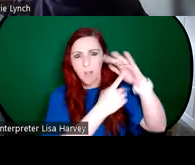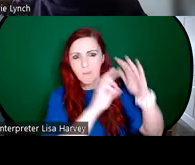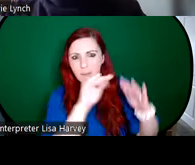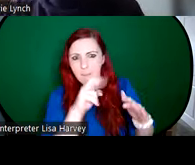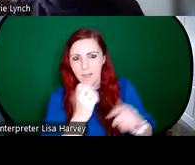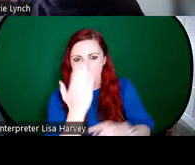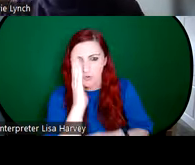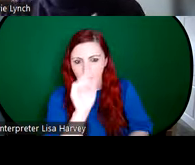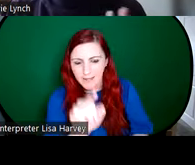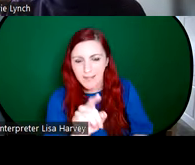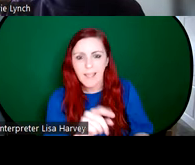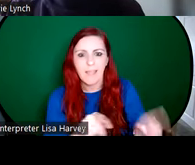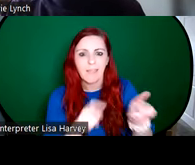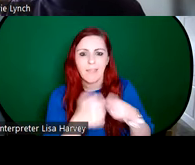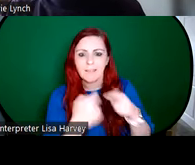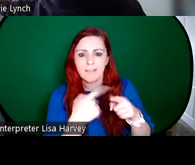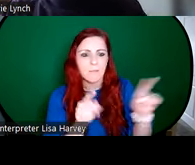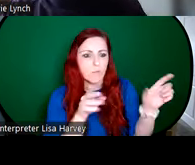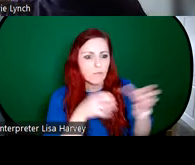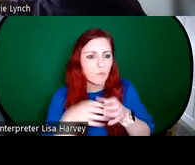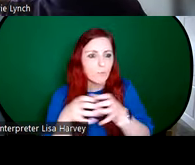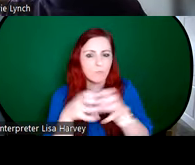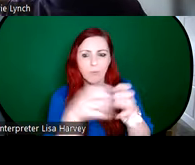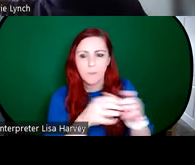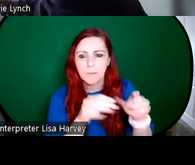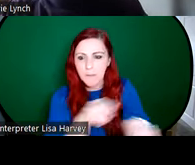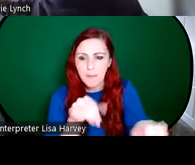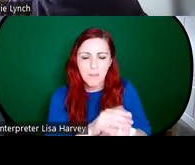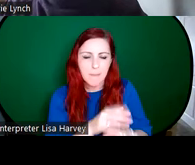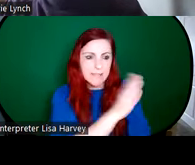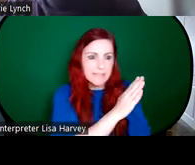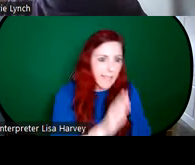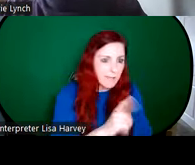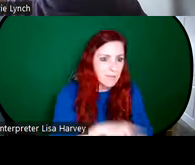people, ladies and sages and poets and saints, you've got, Saint Brendan there